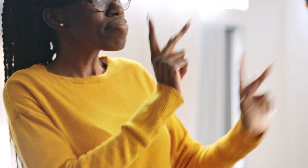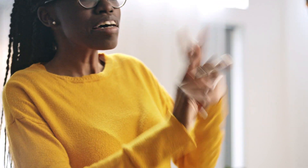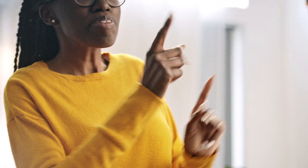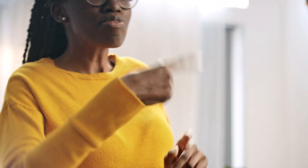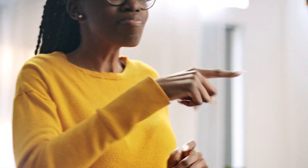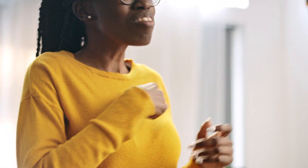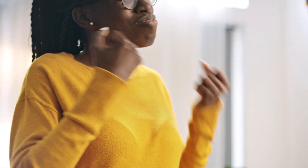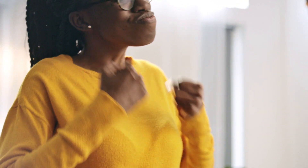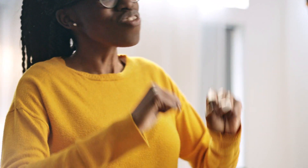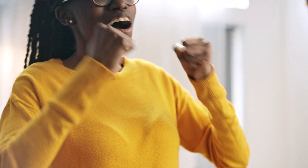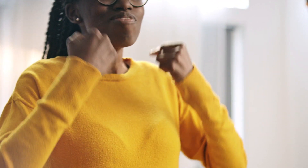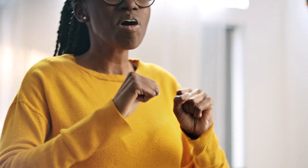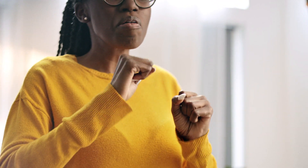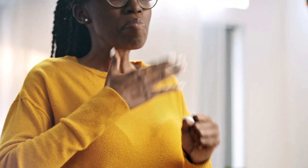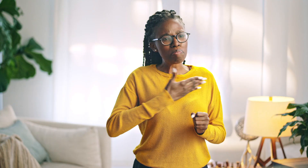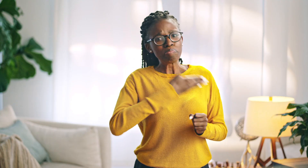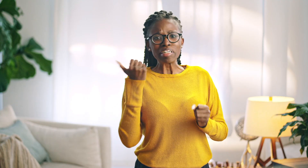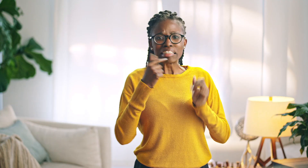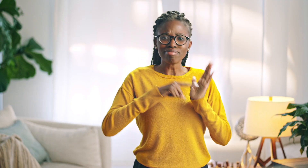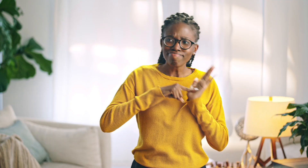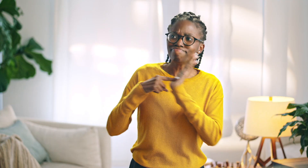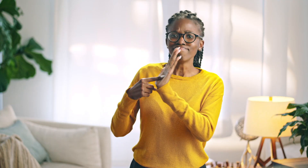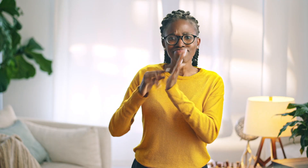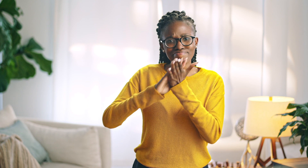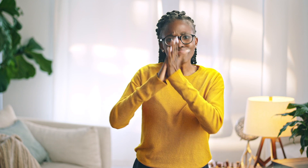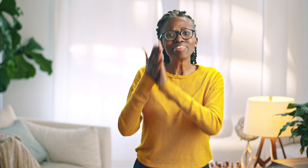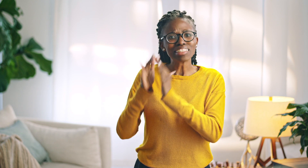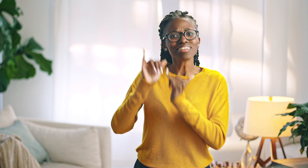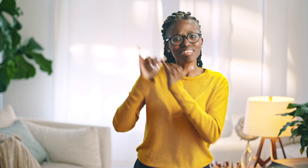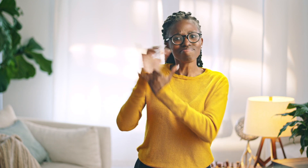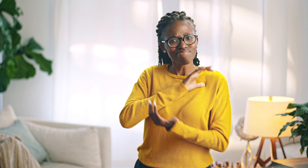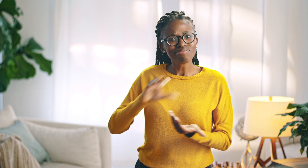I'm able to demonstrate to everybody that I'm trying to be more like Christ.